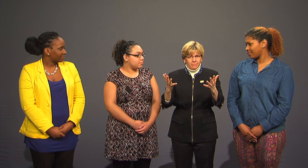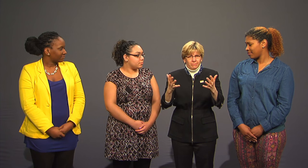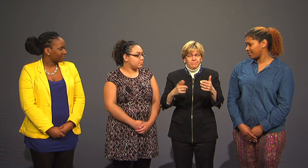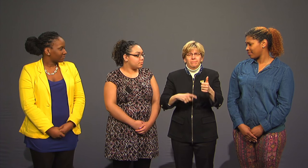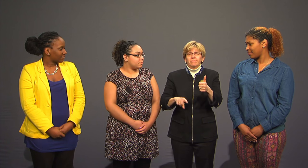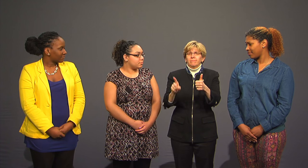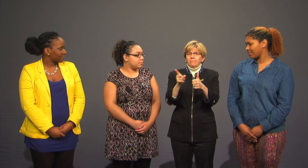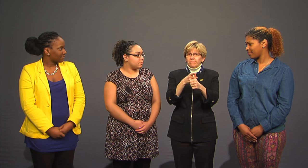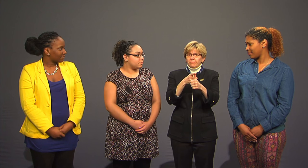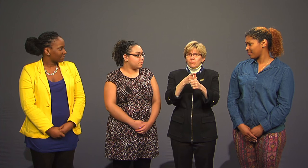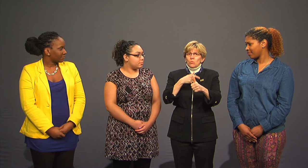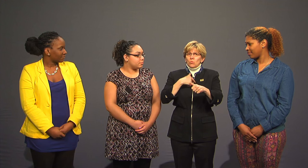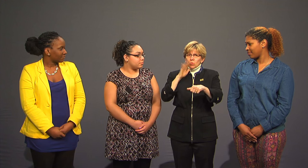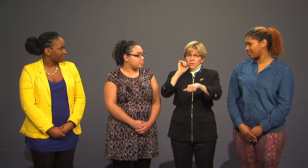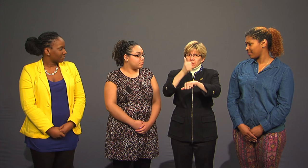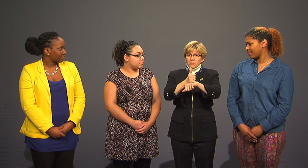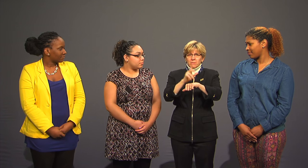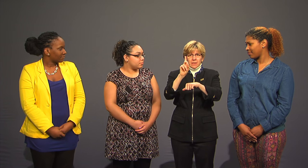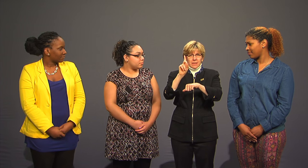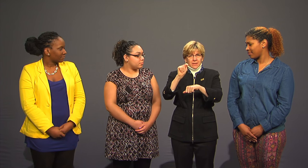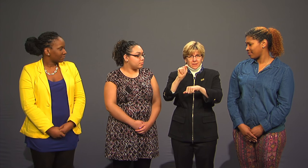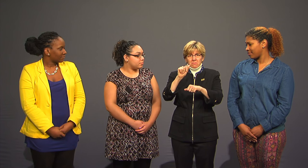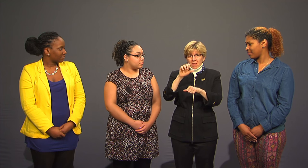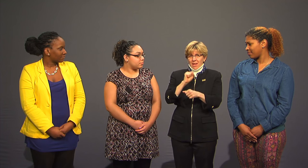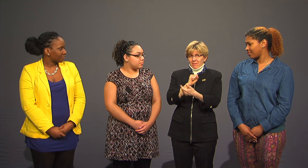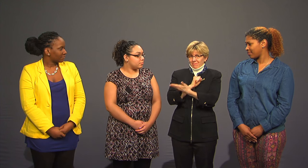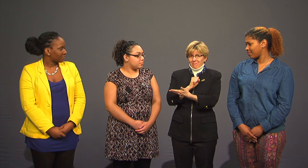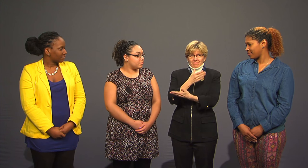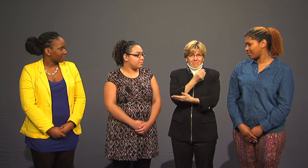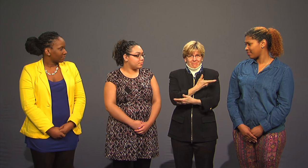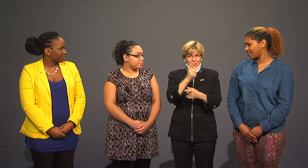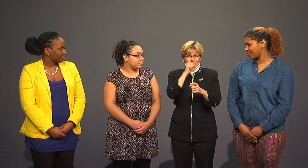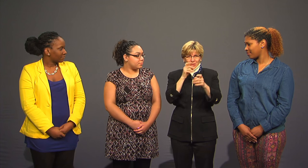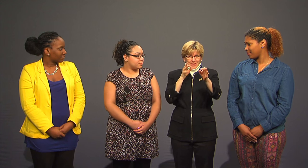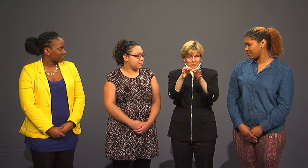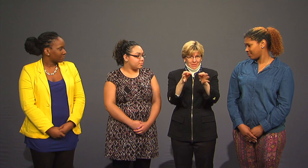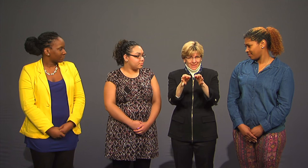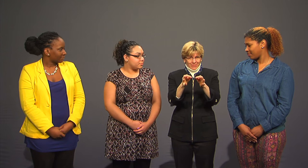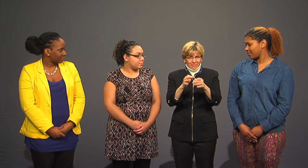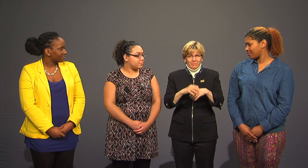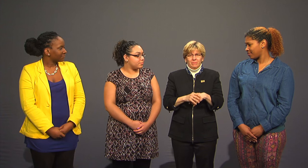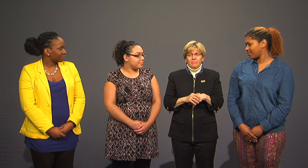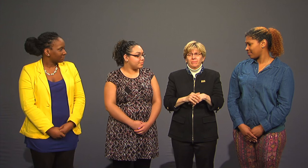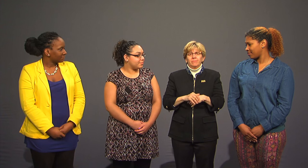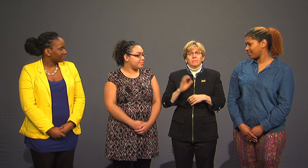1) Establish the DT, as Kellynette and Arlene just explained,